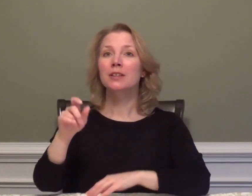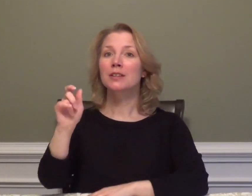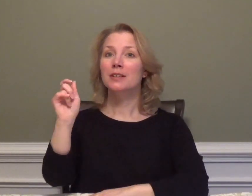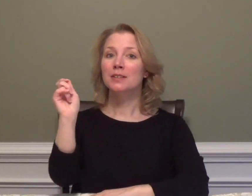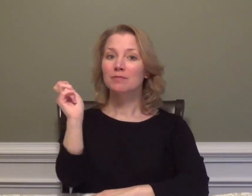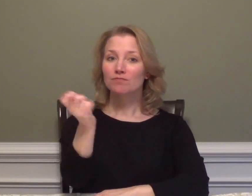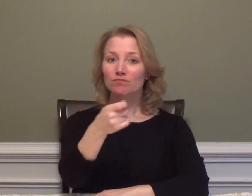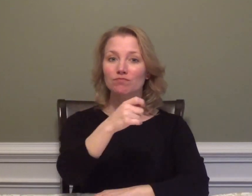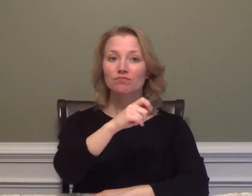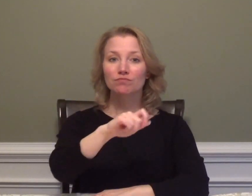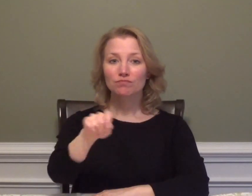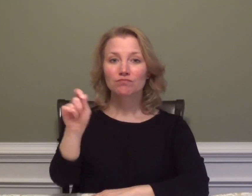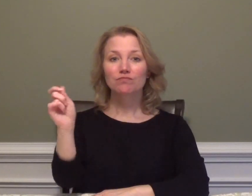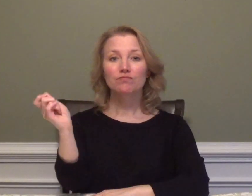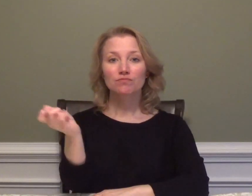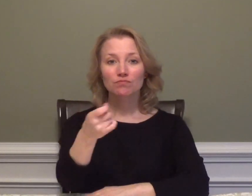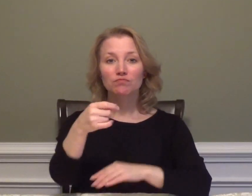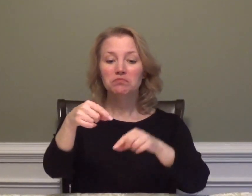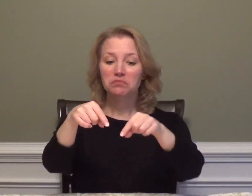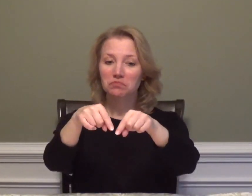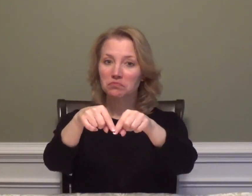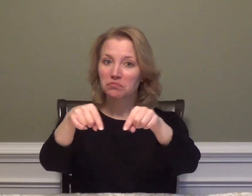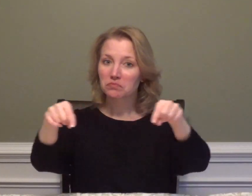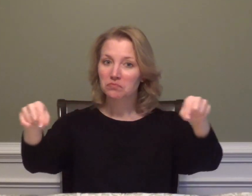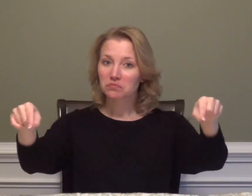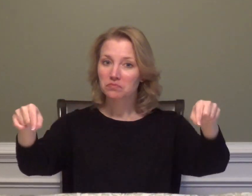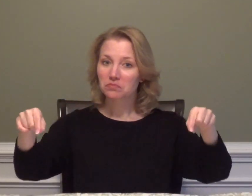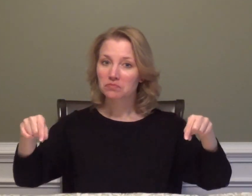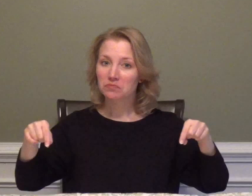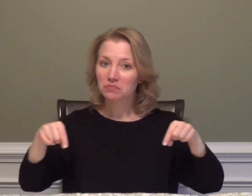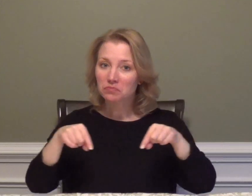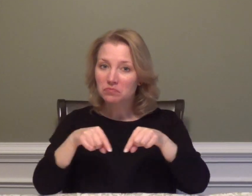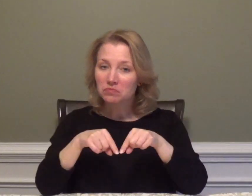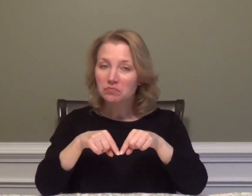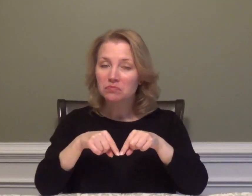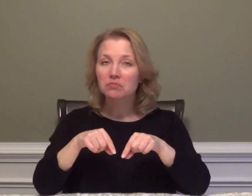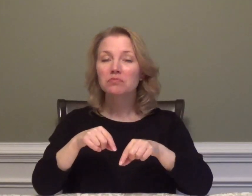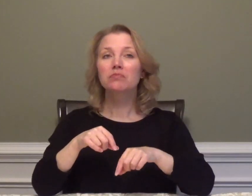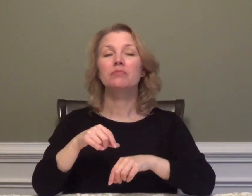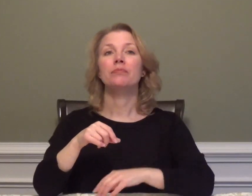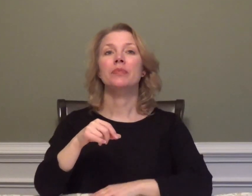TENNIS (2h)CL:1 "shape of court"